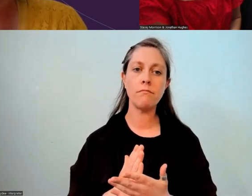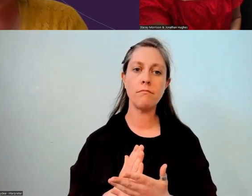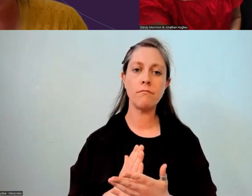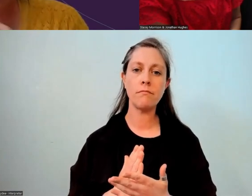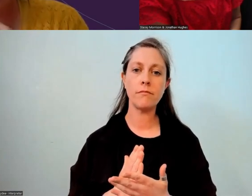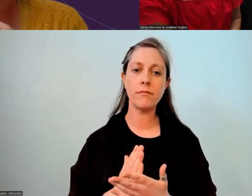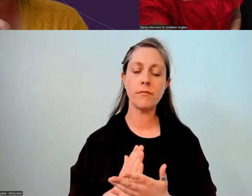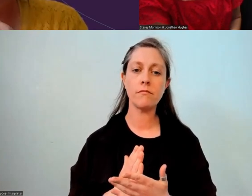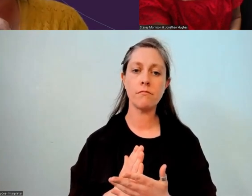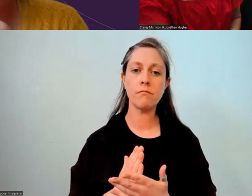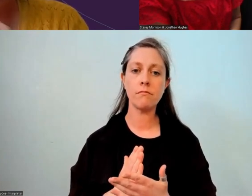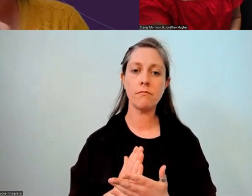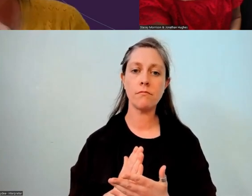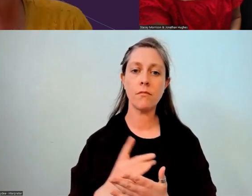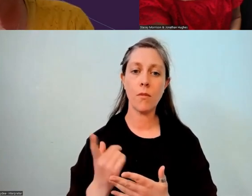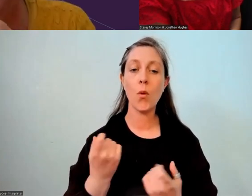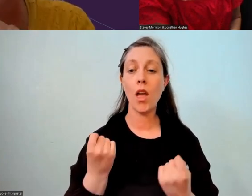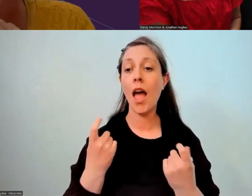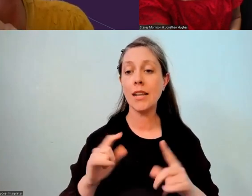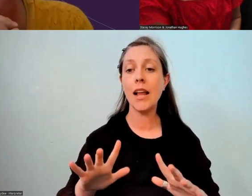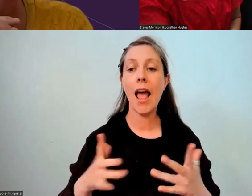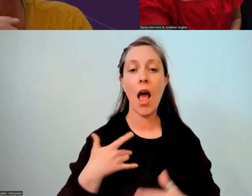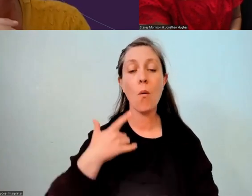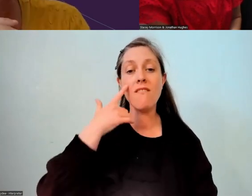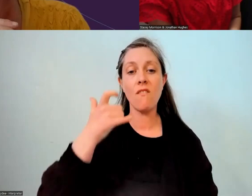Understanding how you find that courage, I suppose.